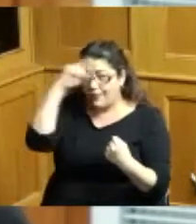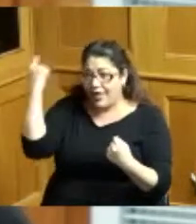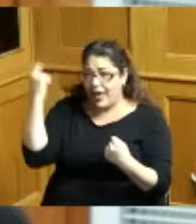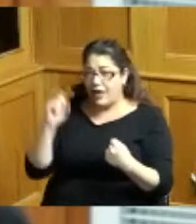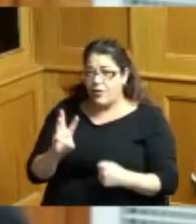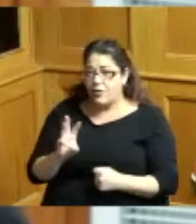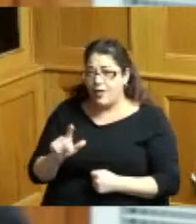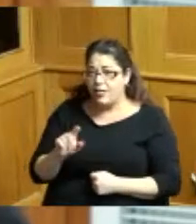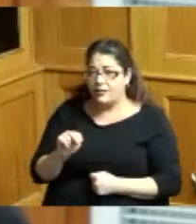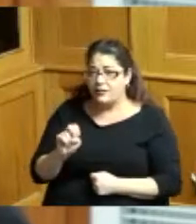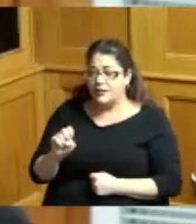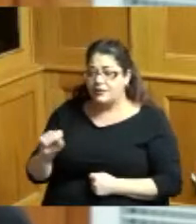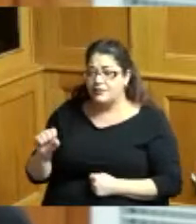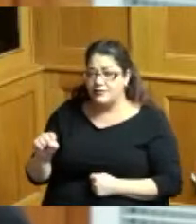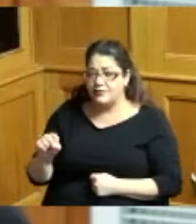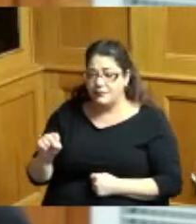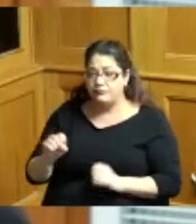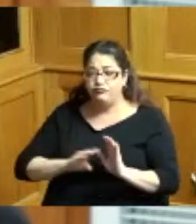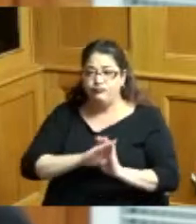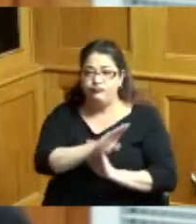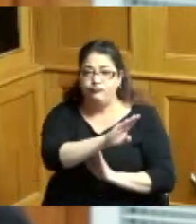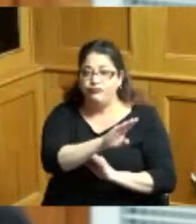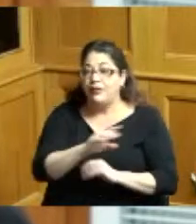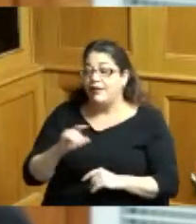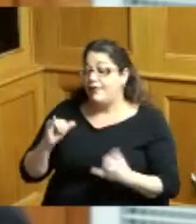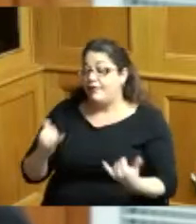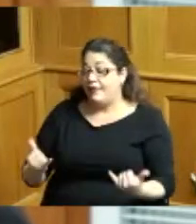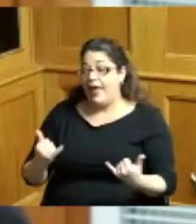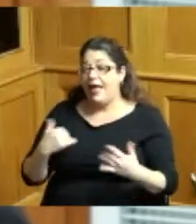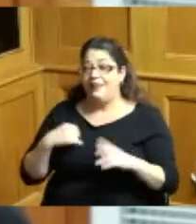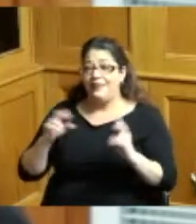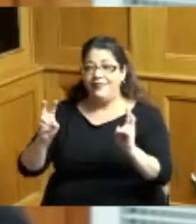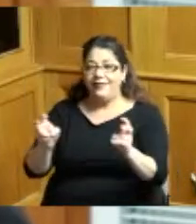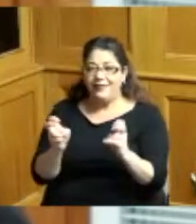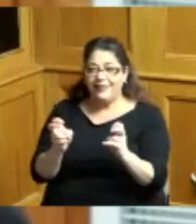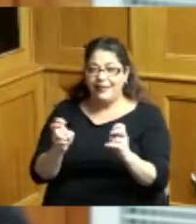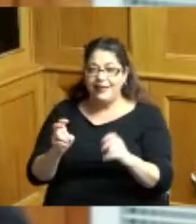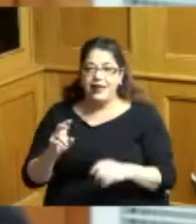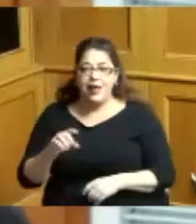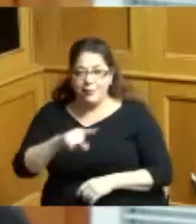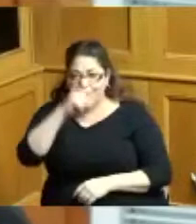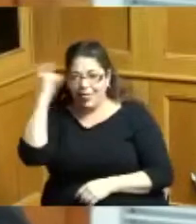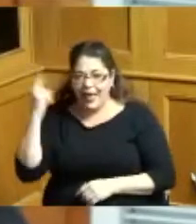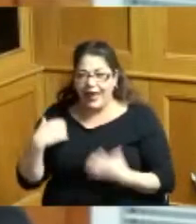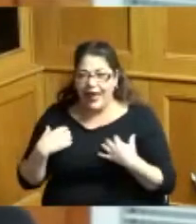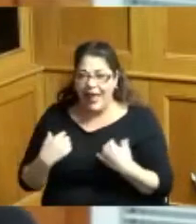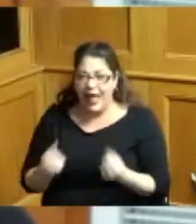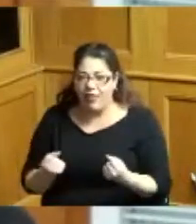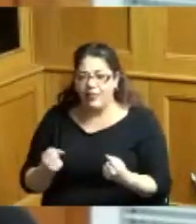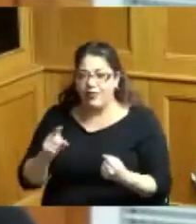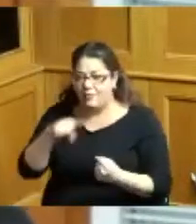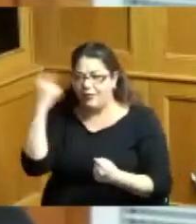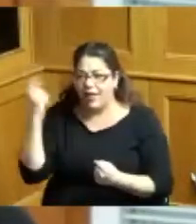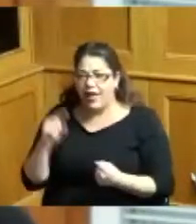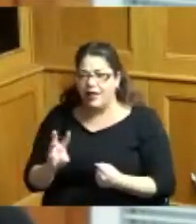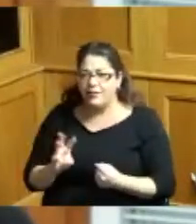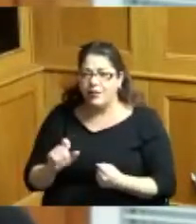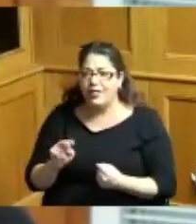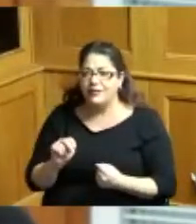it is my desire however that the theme of black health black wellness is more than just